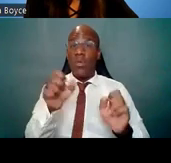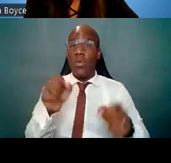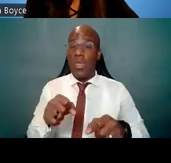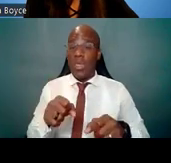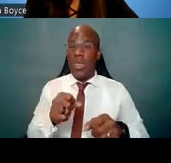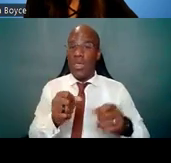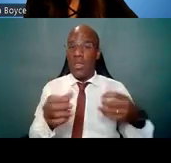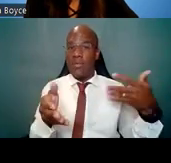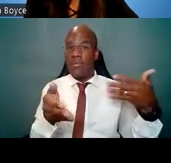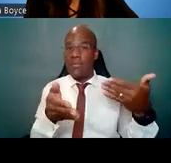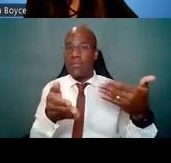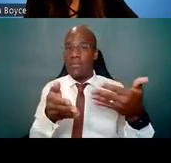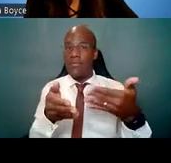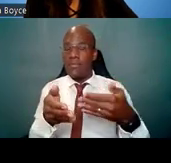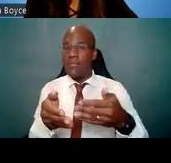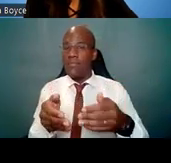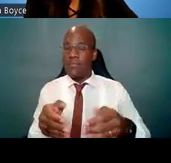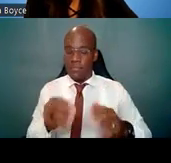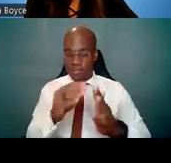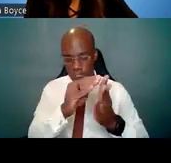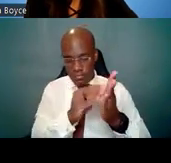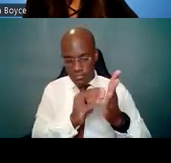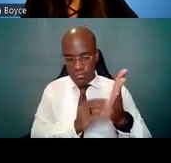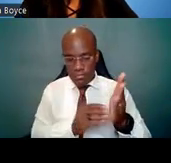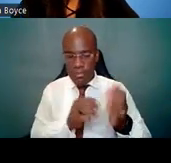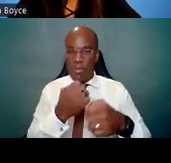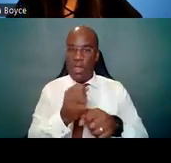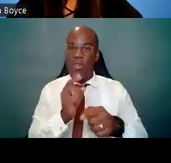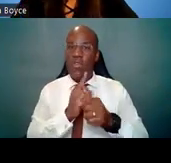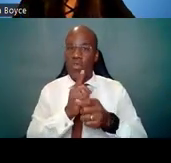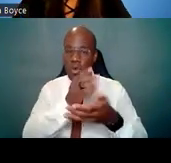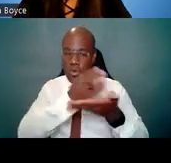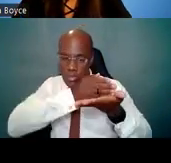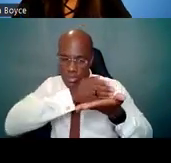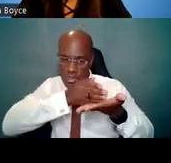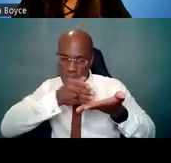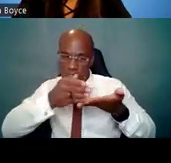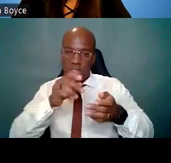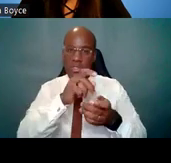where all the I's are dotted and all the T's are crossed, and it tells the story that you want to tell.